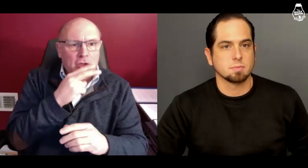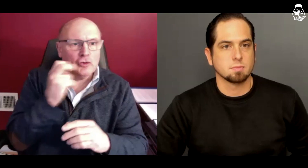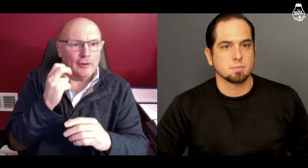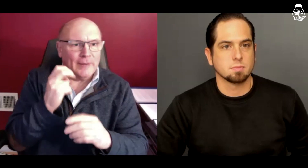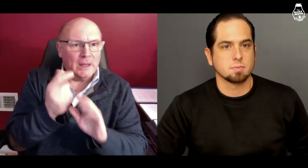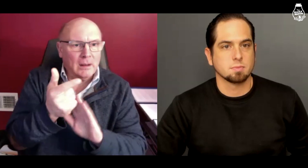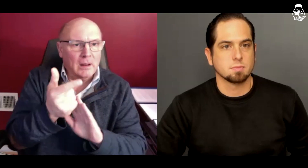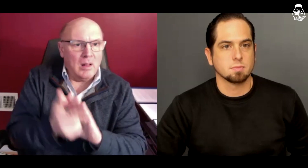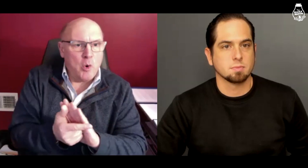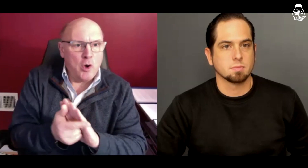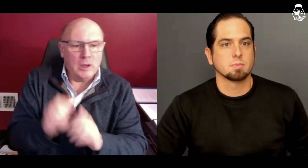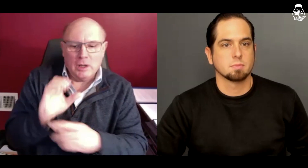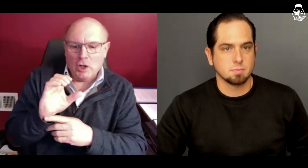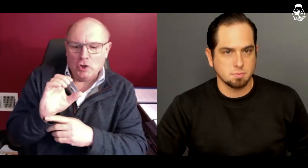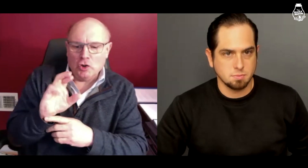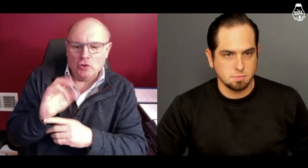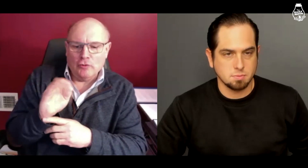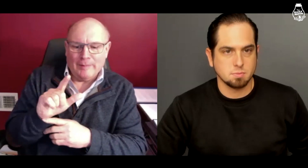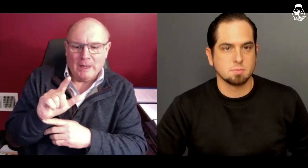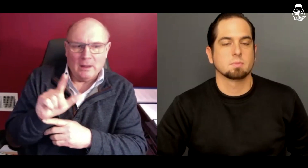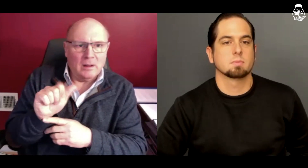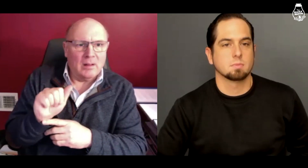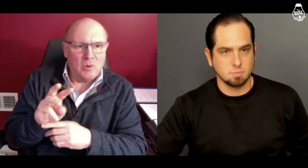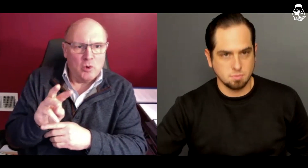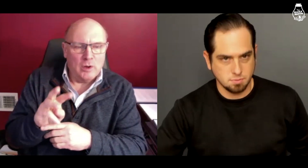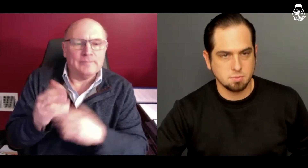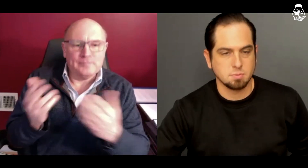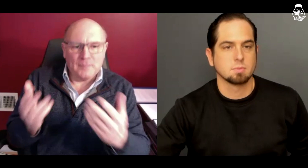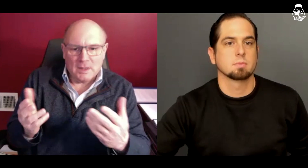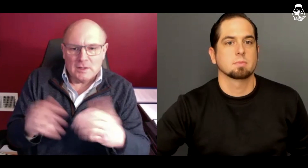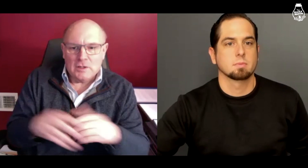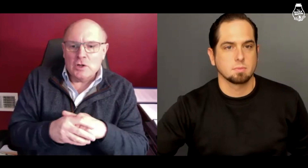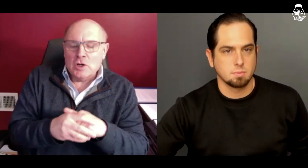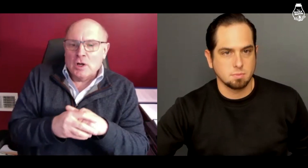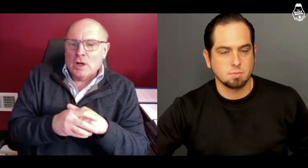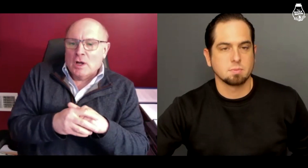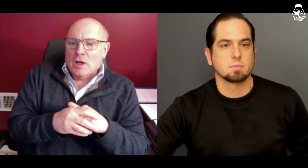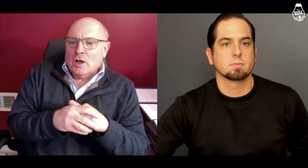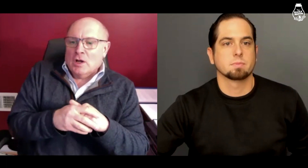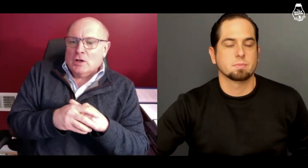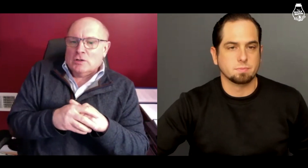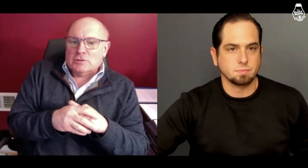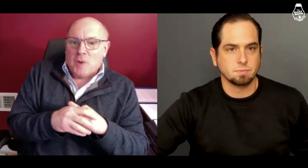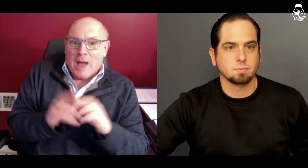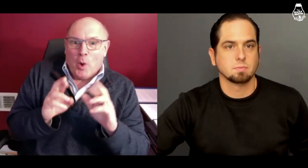related to criminal law.